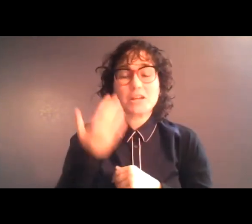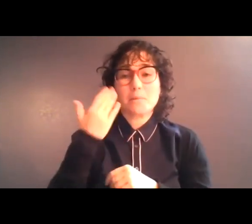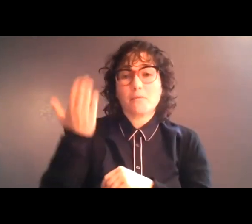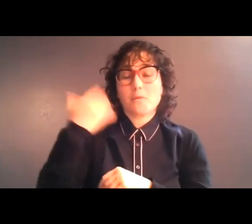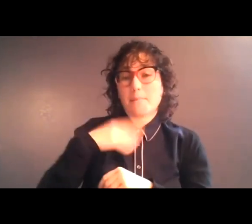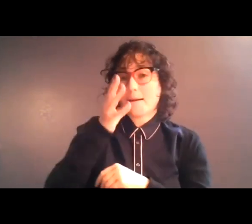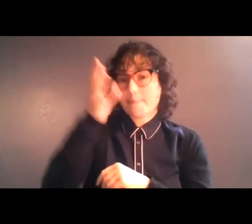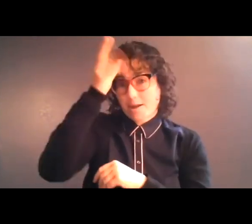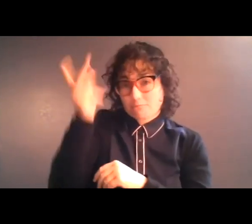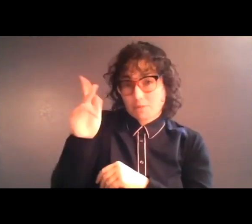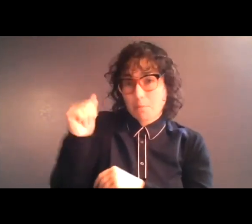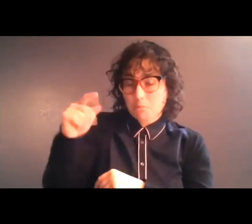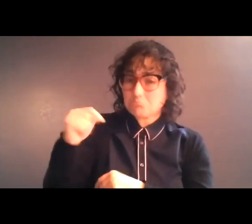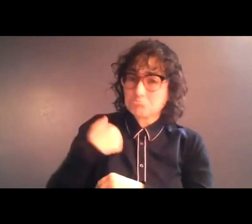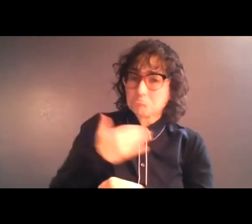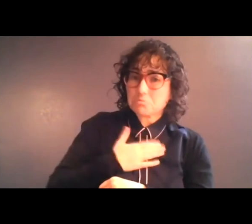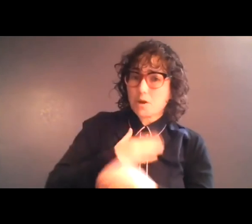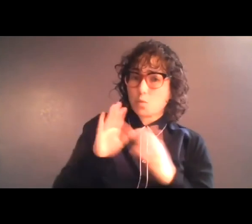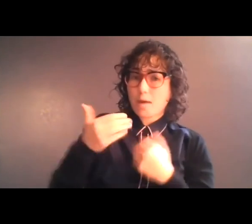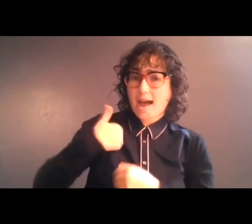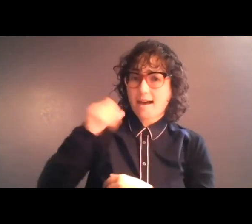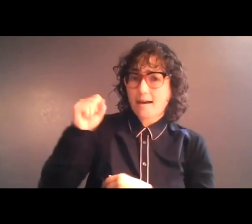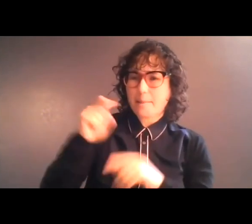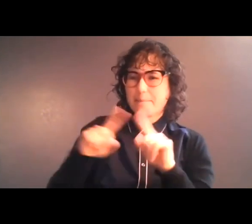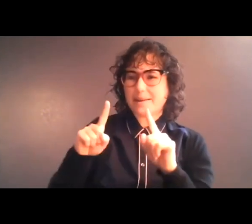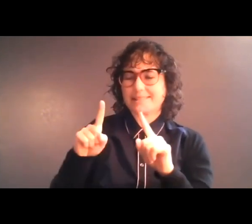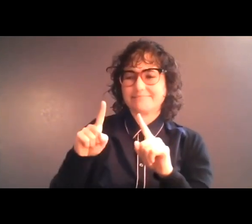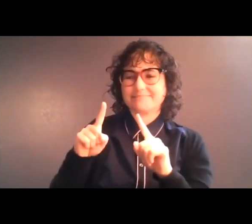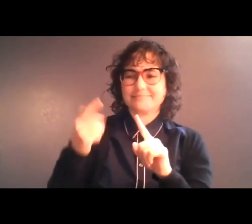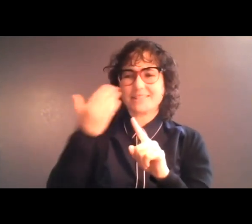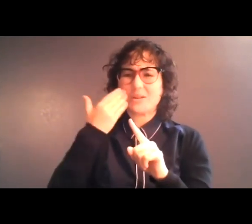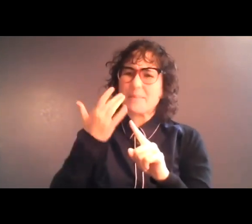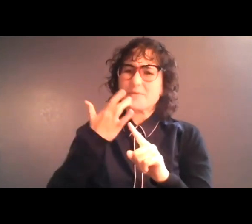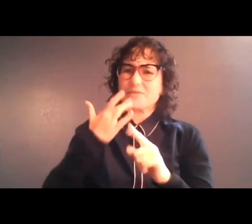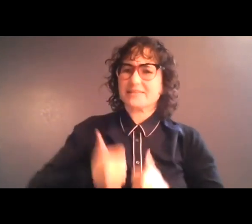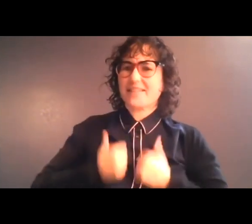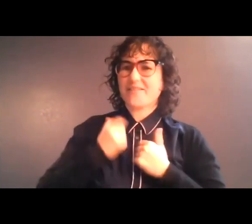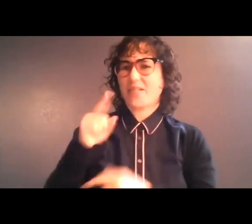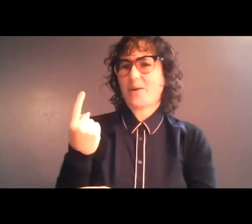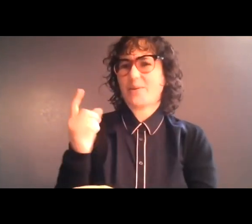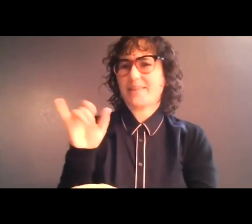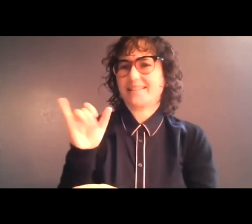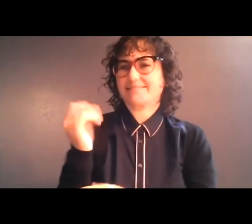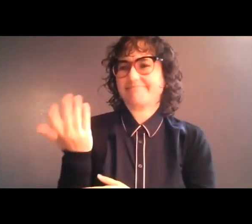I had my own room. But I had the idea to live on my own, like... it was -- it was growing.